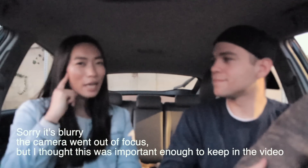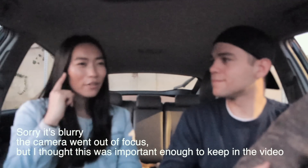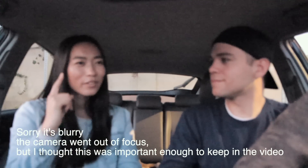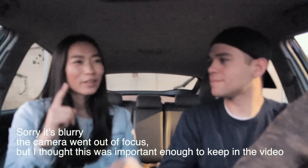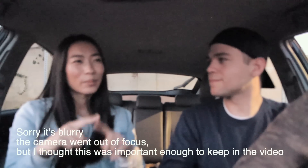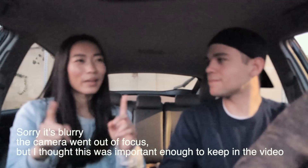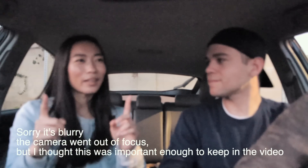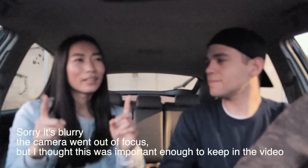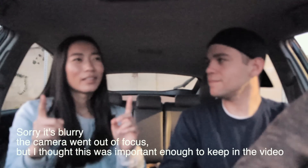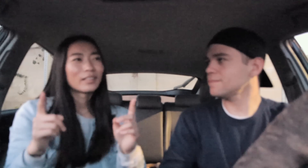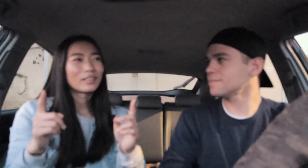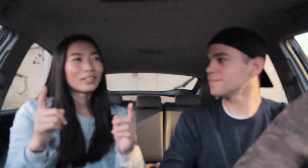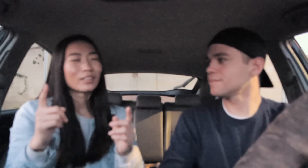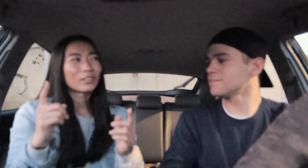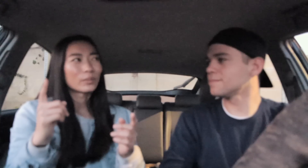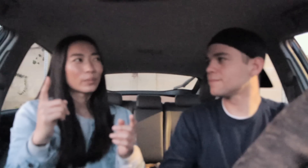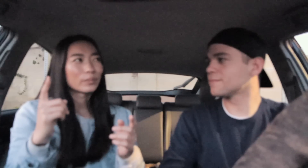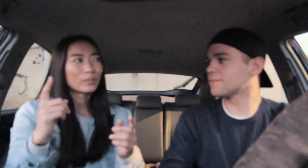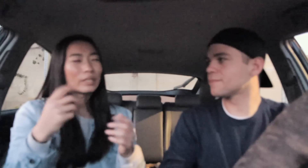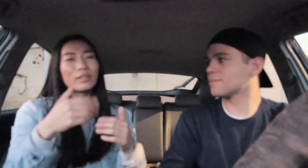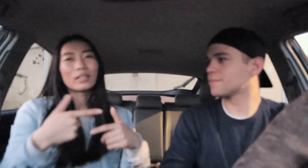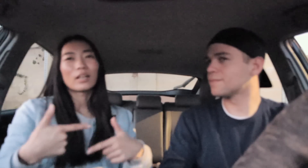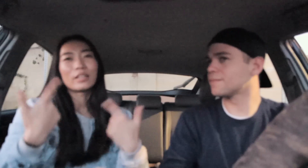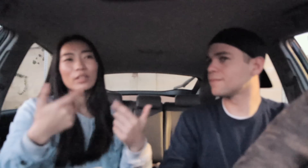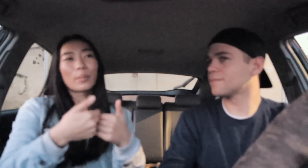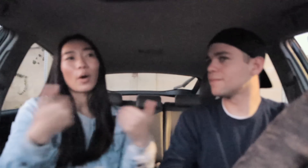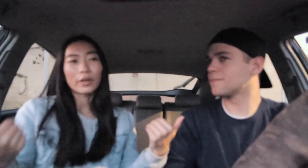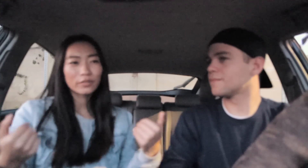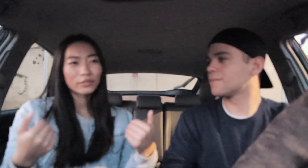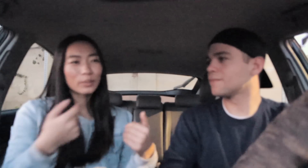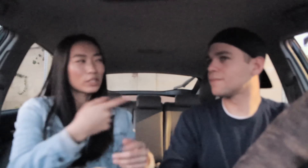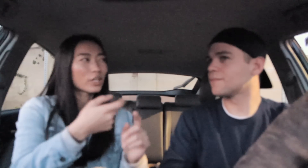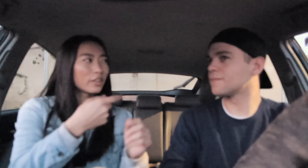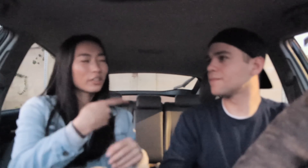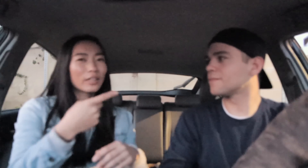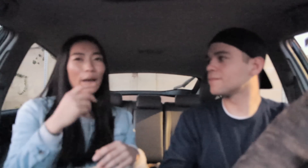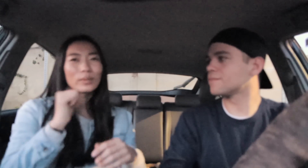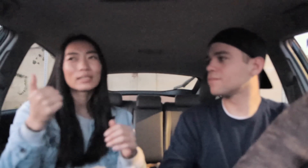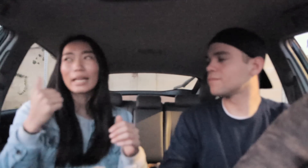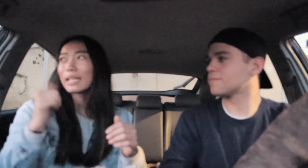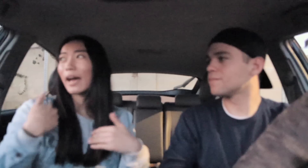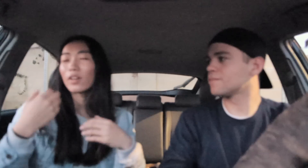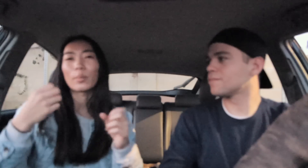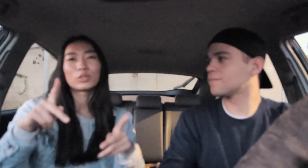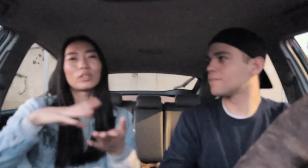being deaf but living apart from each other I was I didn't